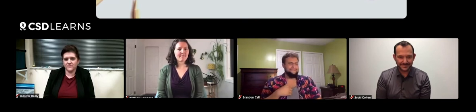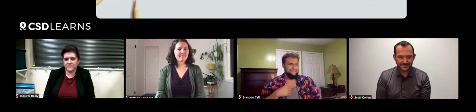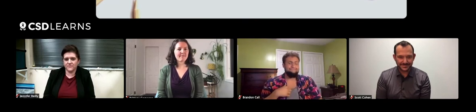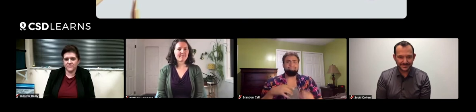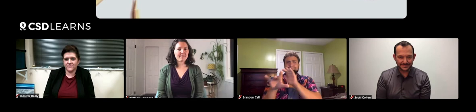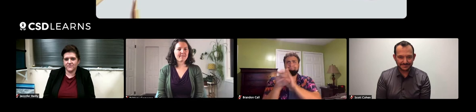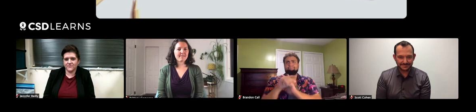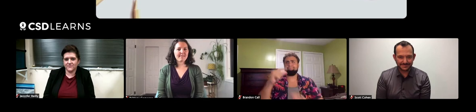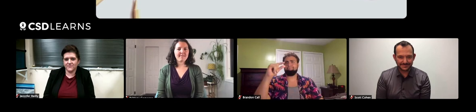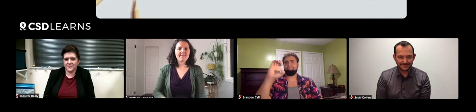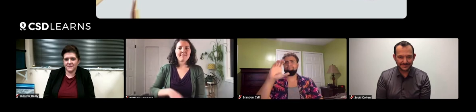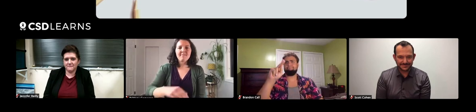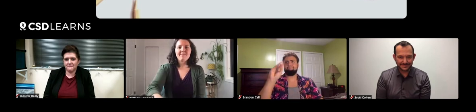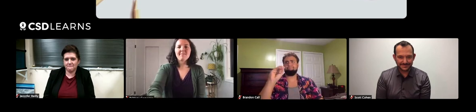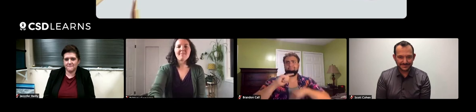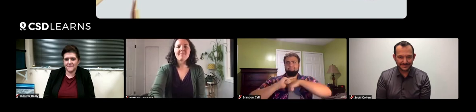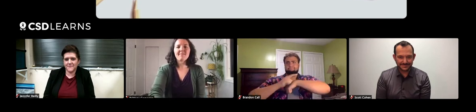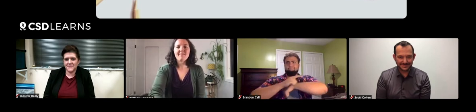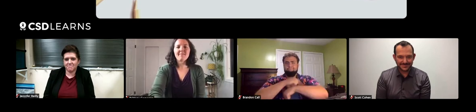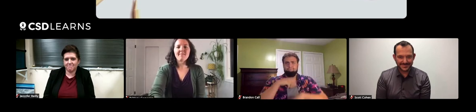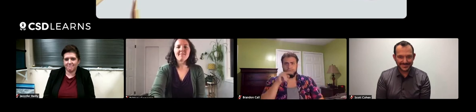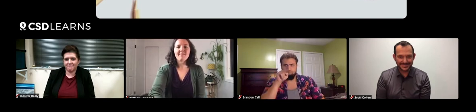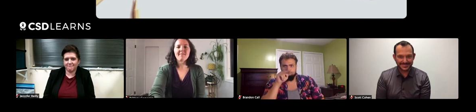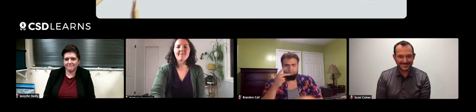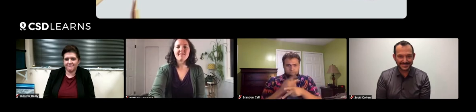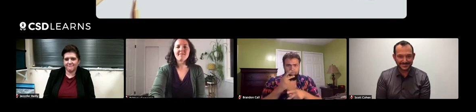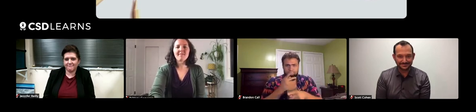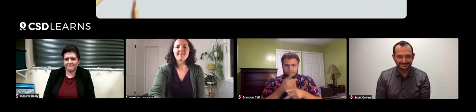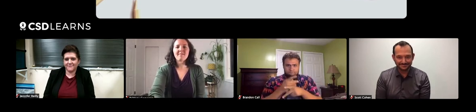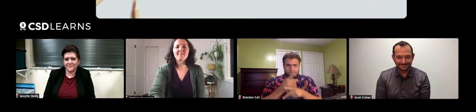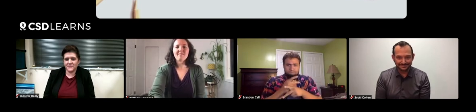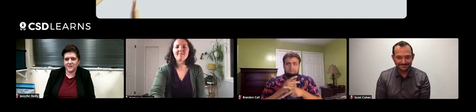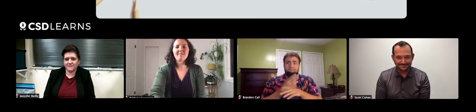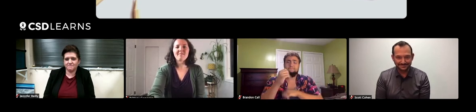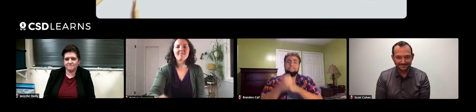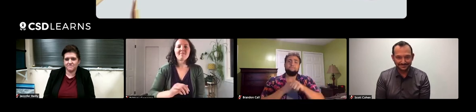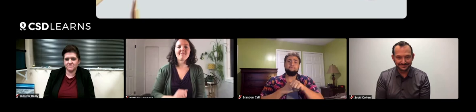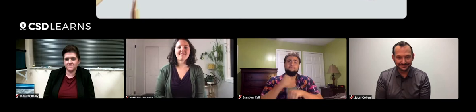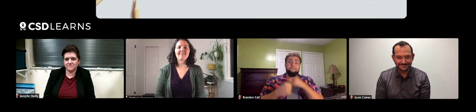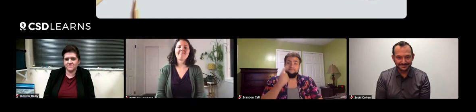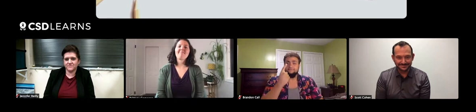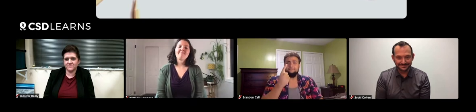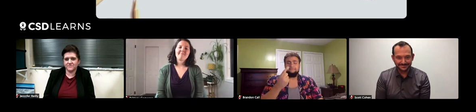So I landed on a gecko. I took care of it, then I got more.